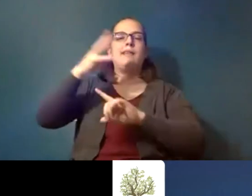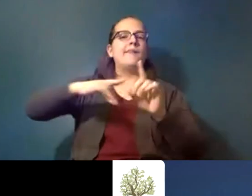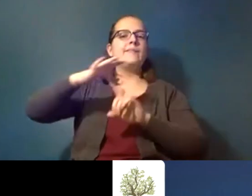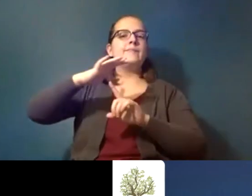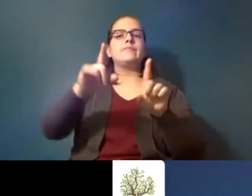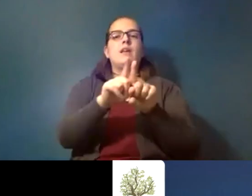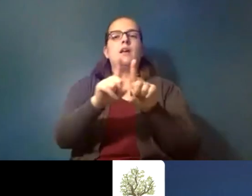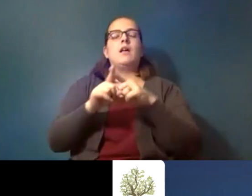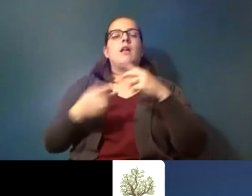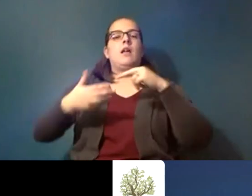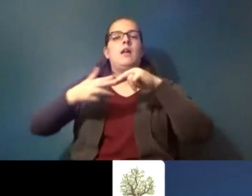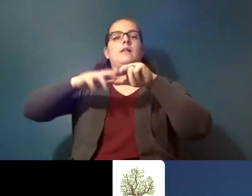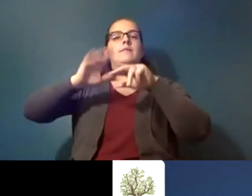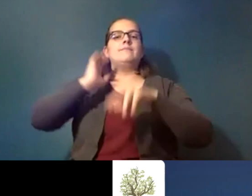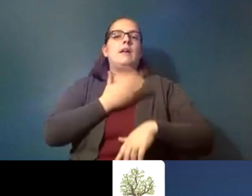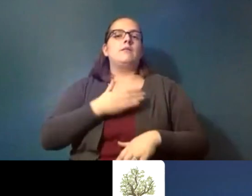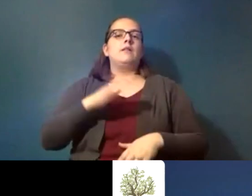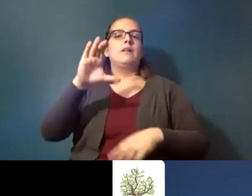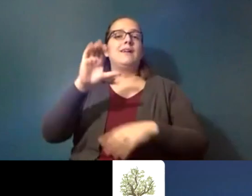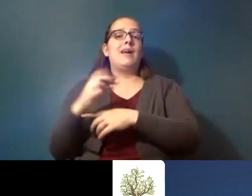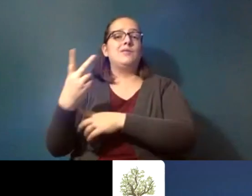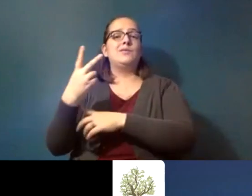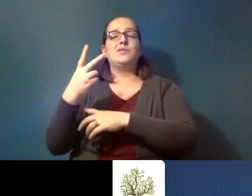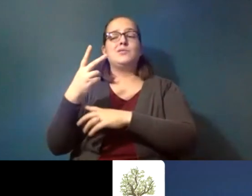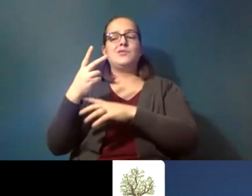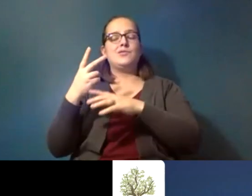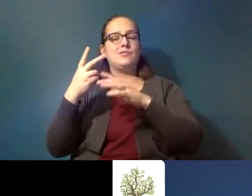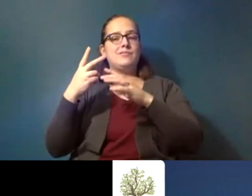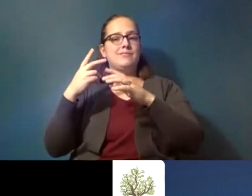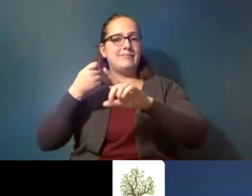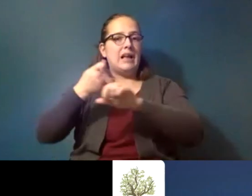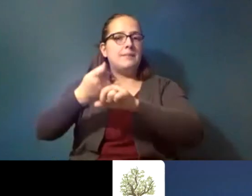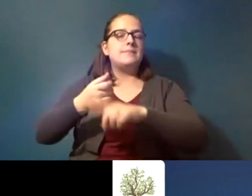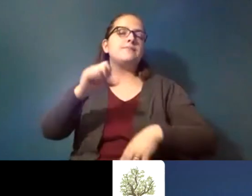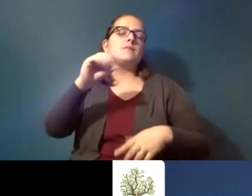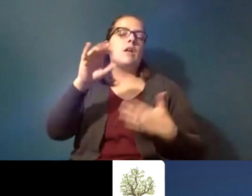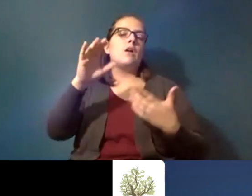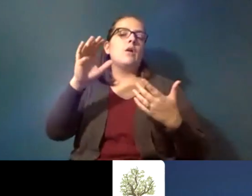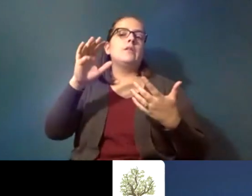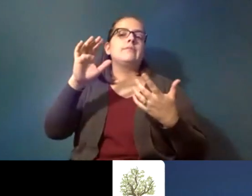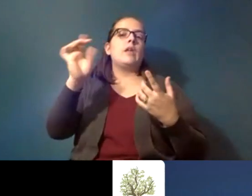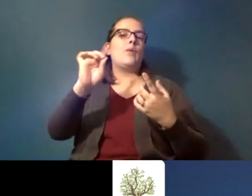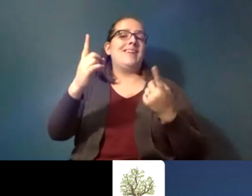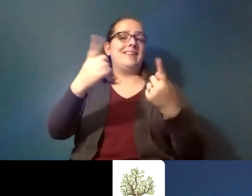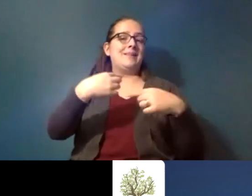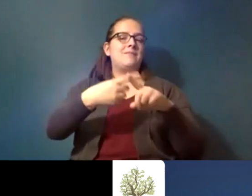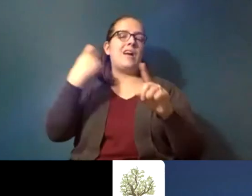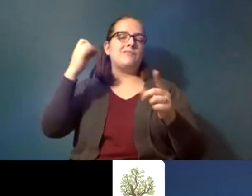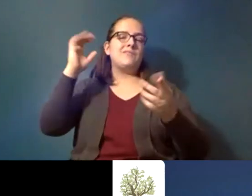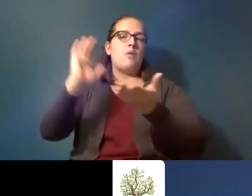increasing our carbon footprint so so yeah source reduction is the way the way forward i think